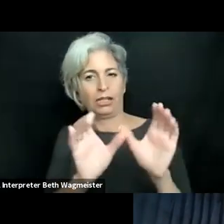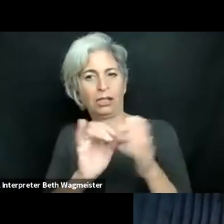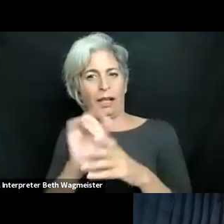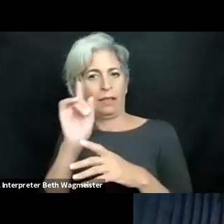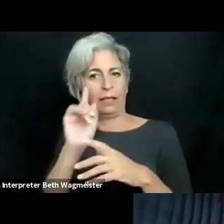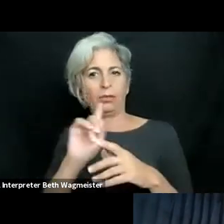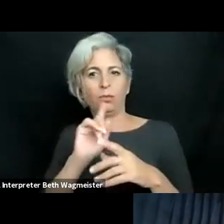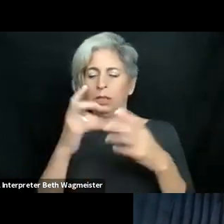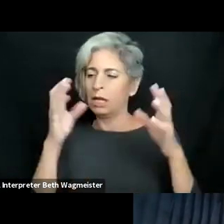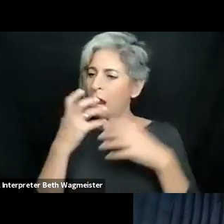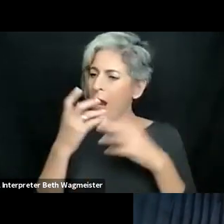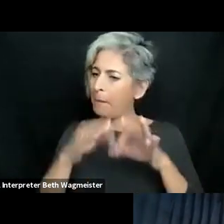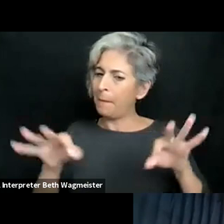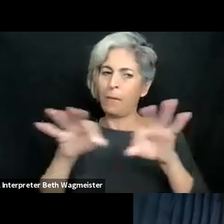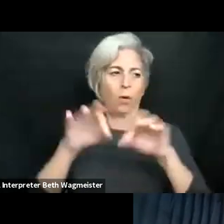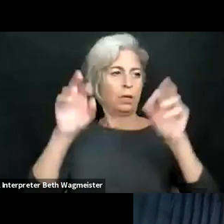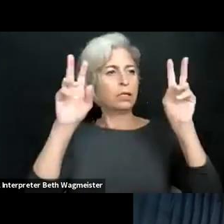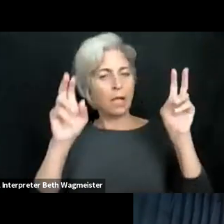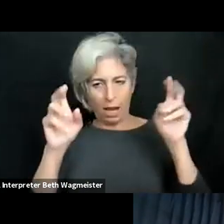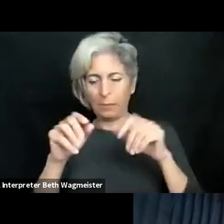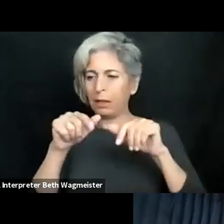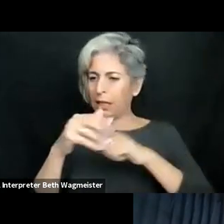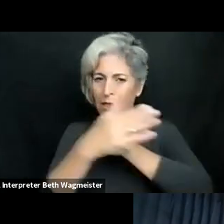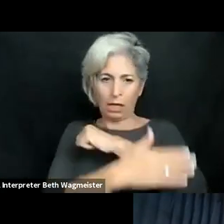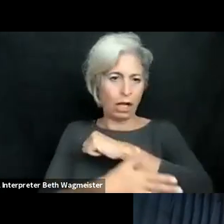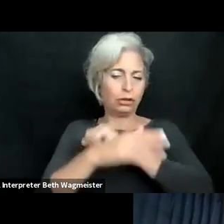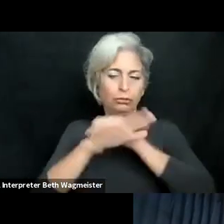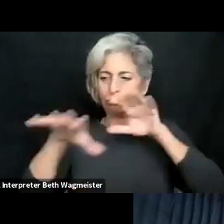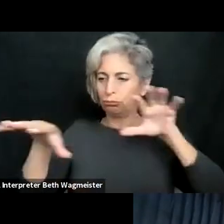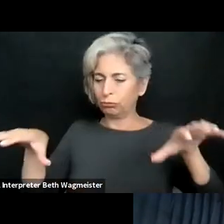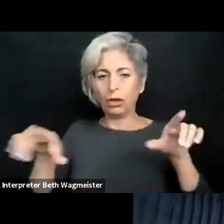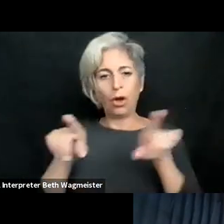activities, if we have time, also about what's the role of